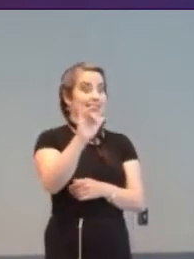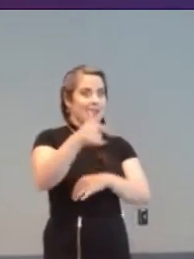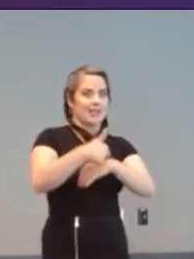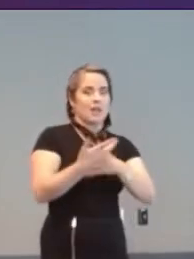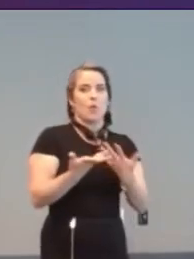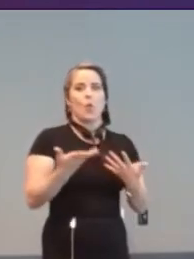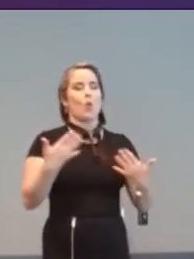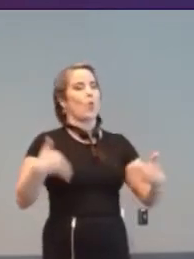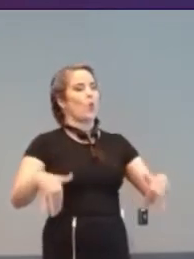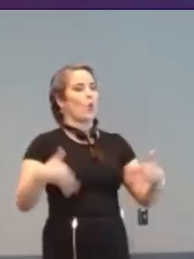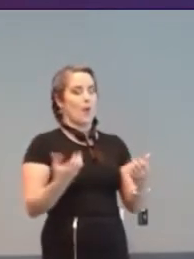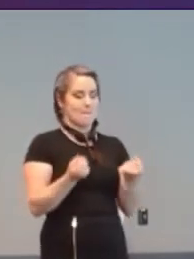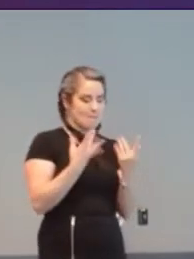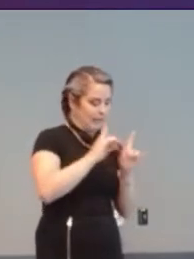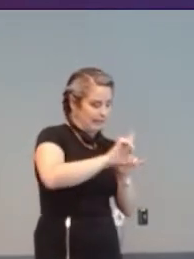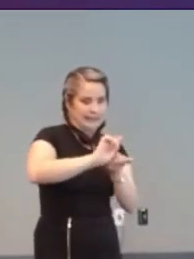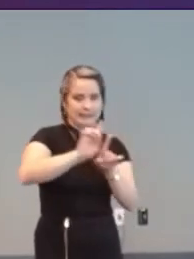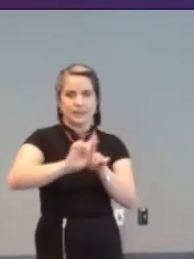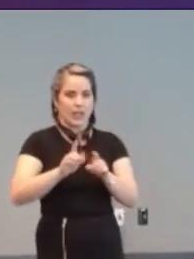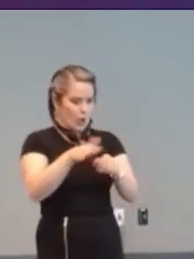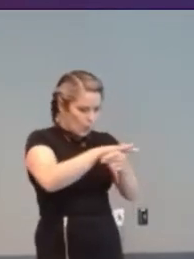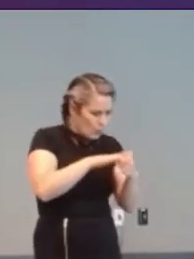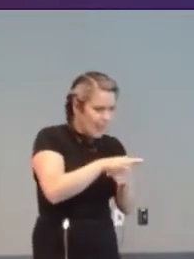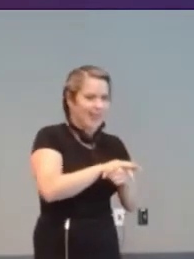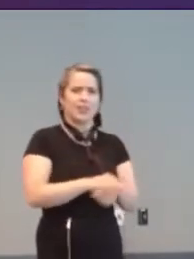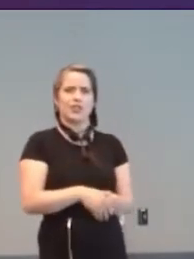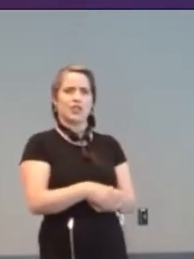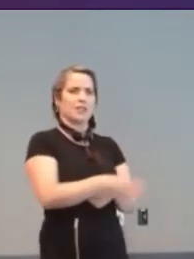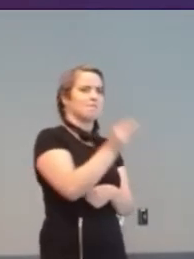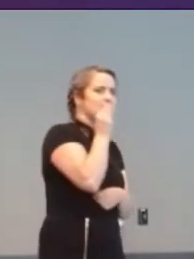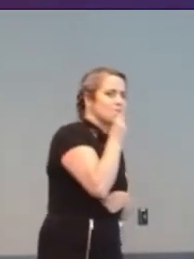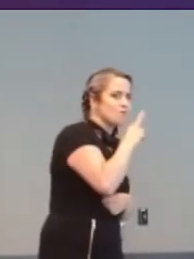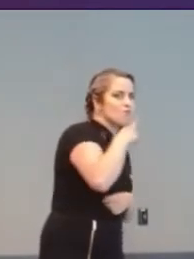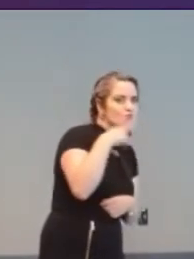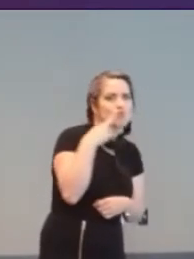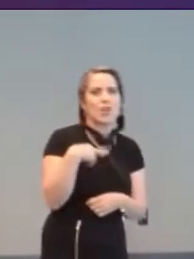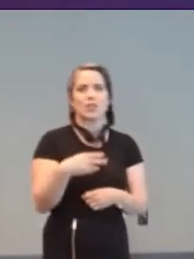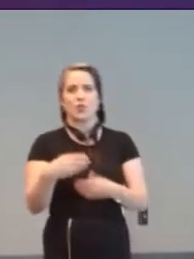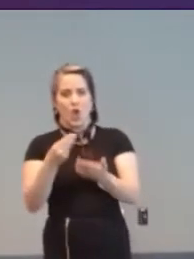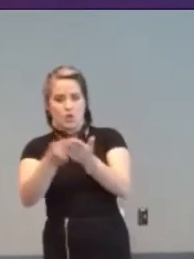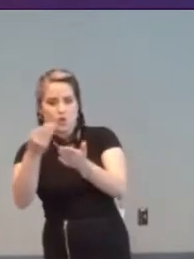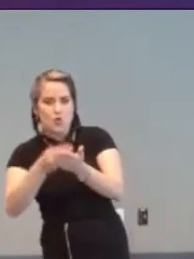that followed in pubs, bars, arcades, shops, shopping catalogues and homes.